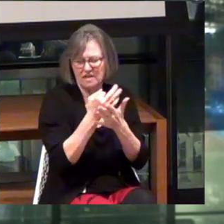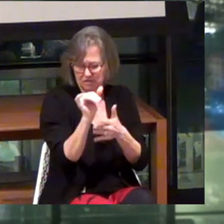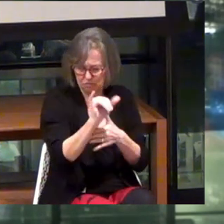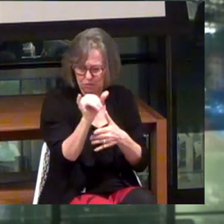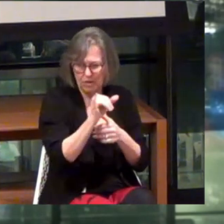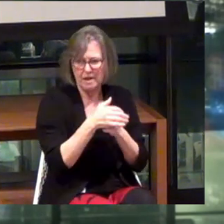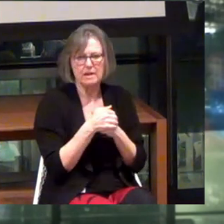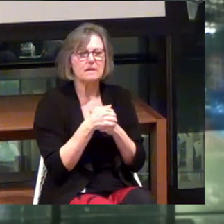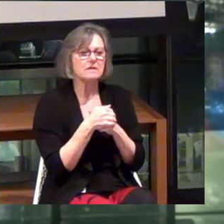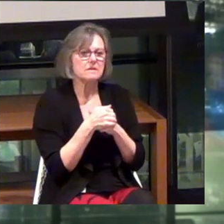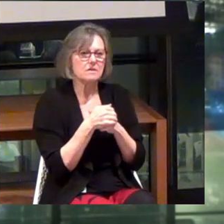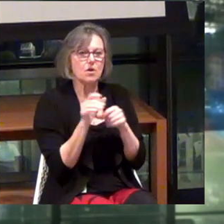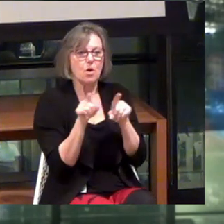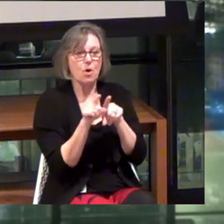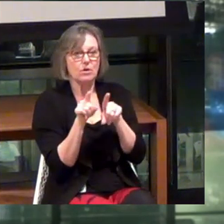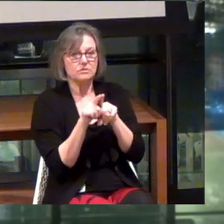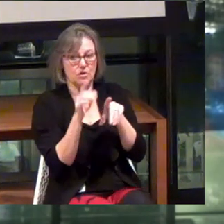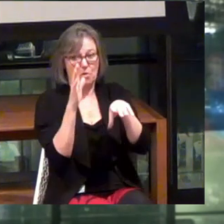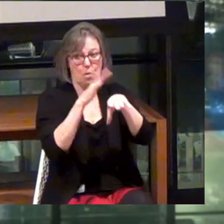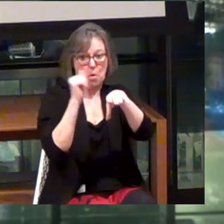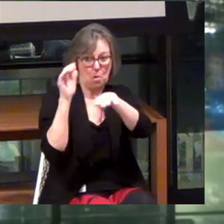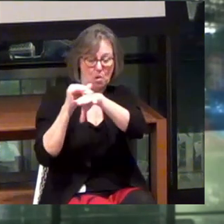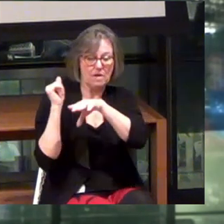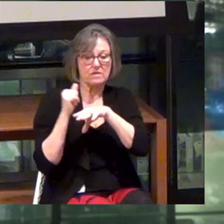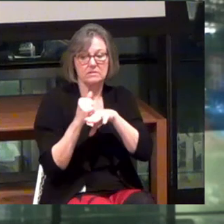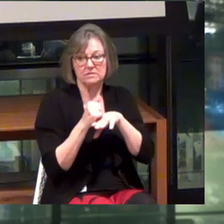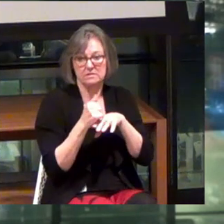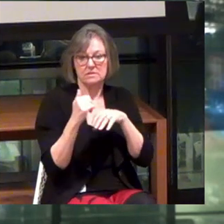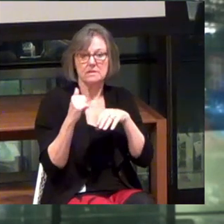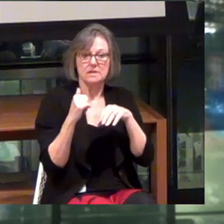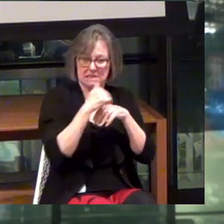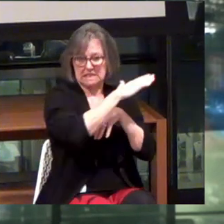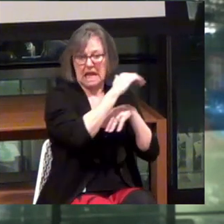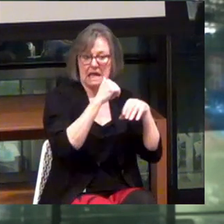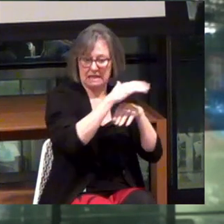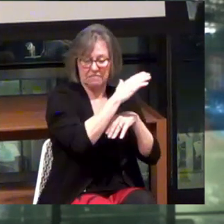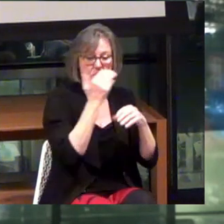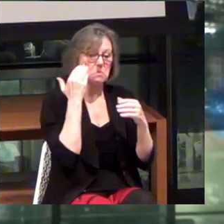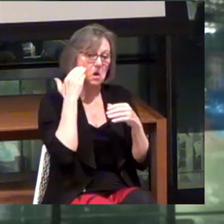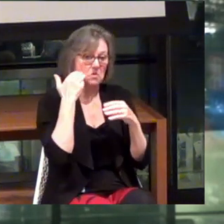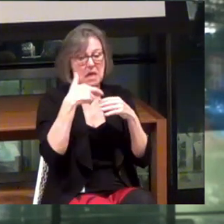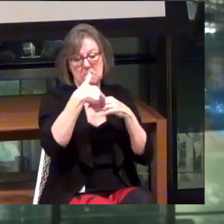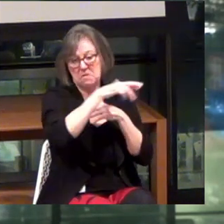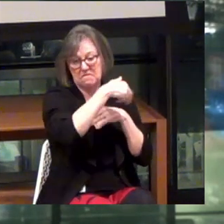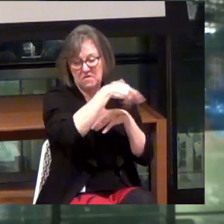So this is also a call. Feel free to send them our way, if you know them. We have a bunch.